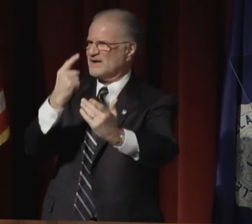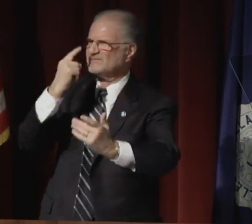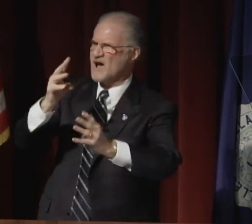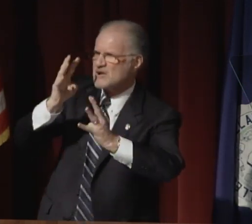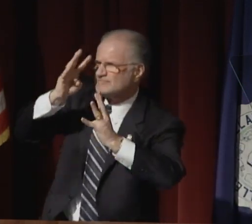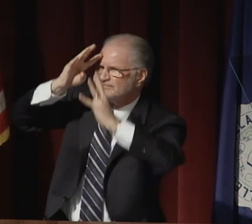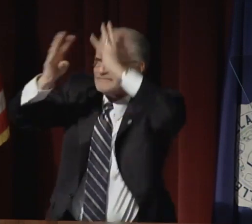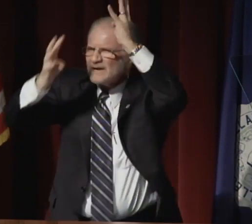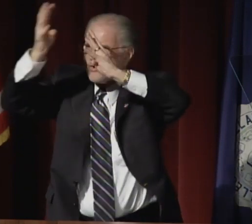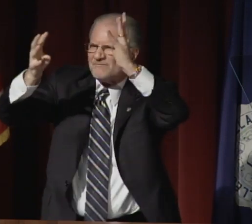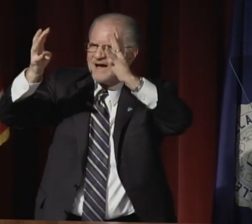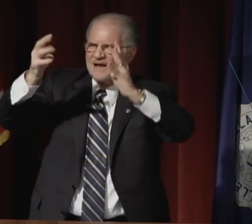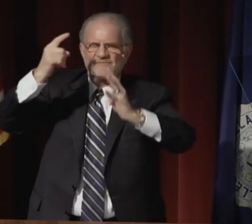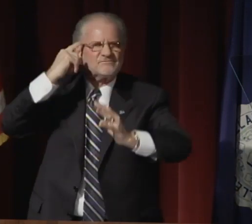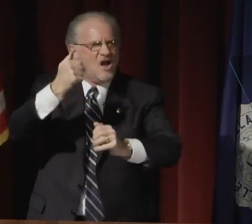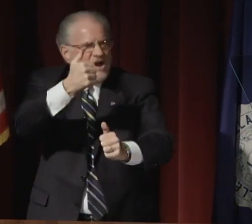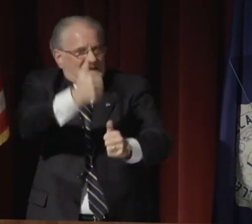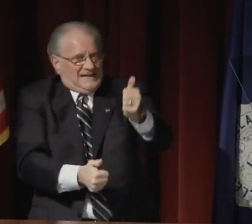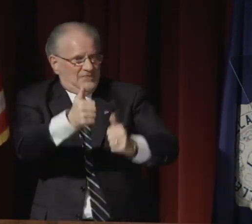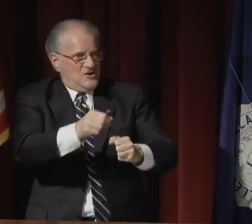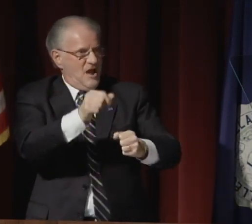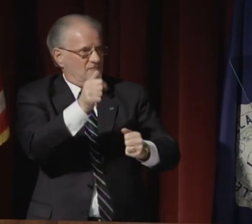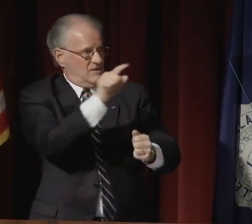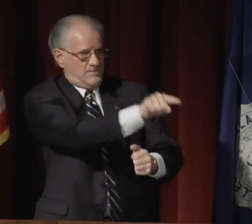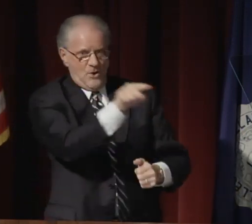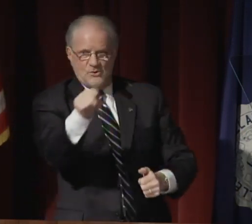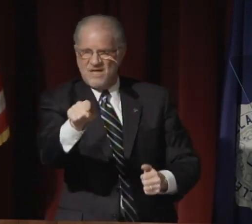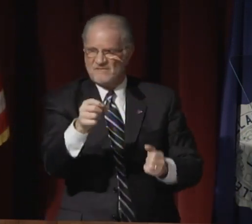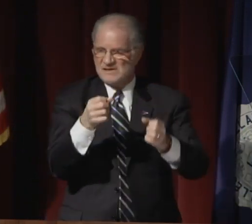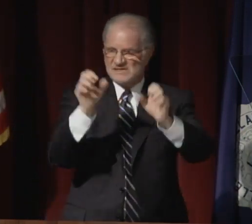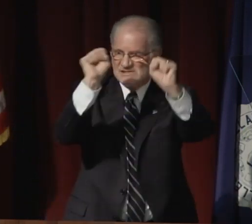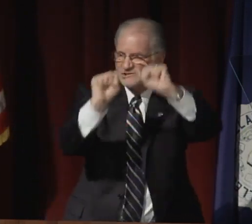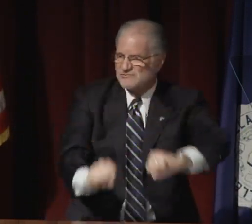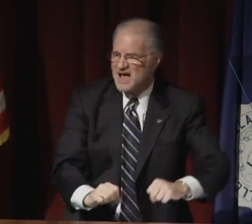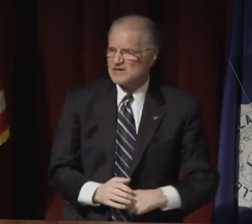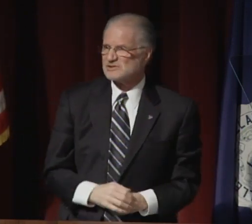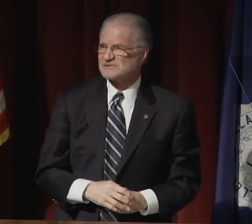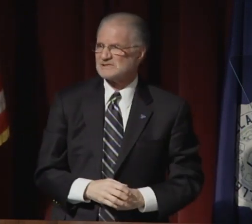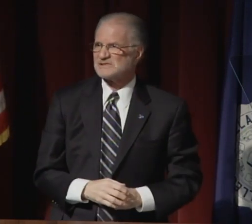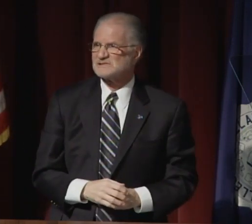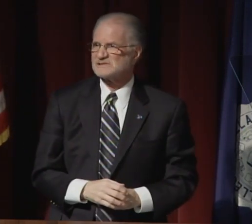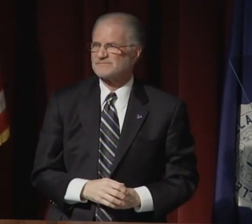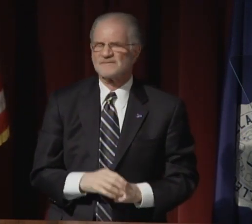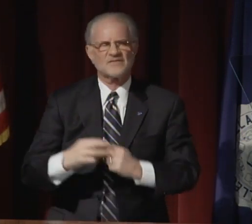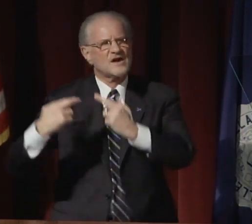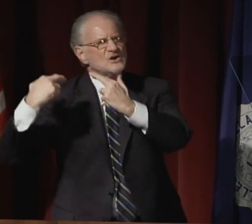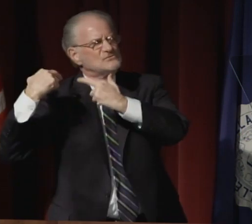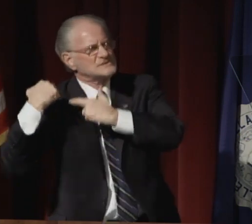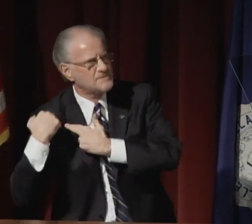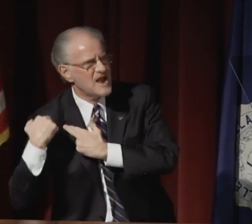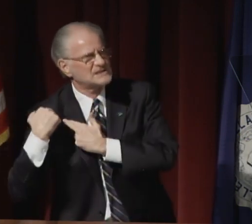The Gallaudet Strategic Plan does not provide the innovation for either strategy.